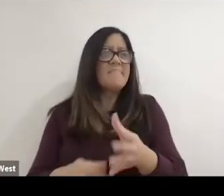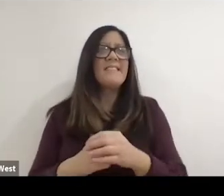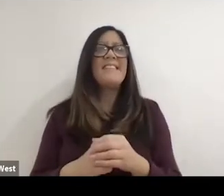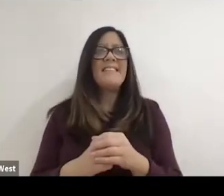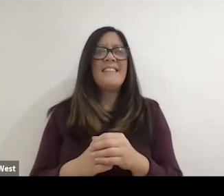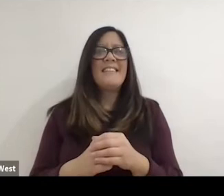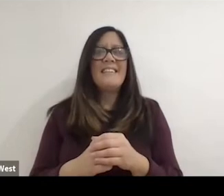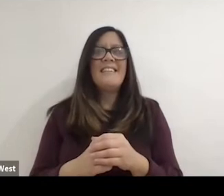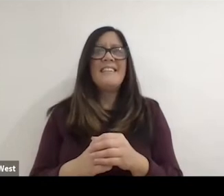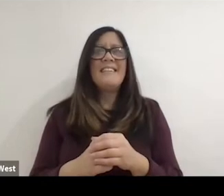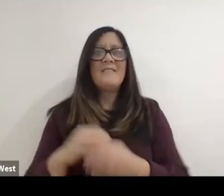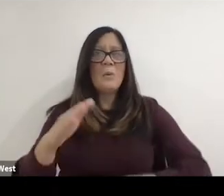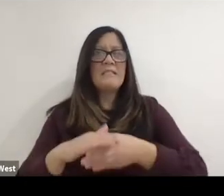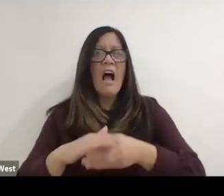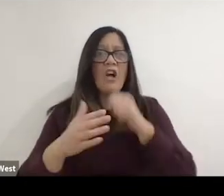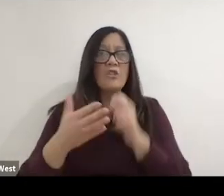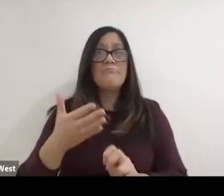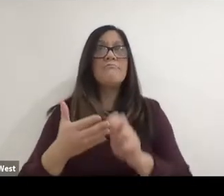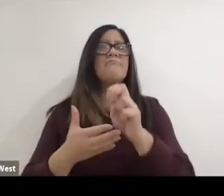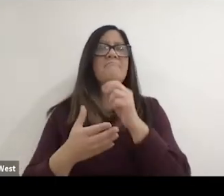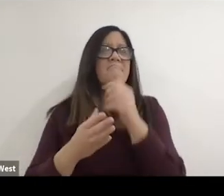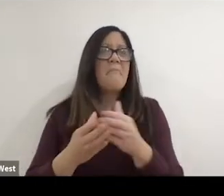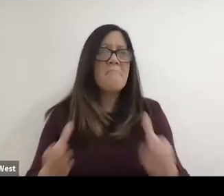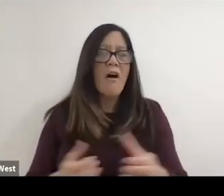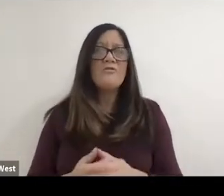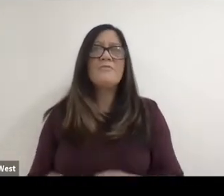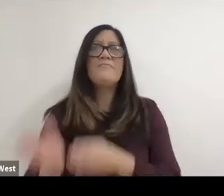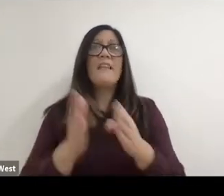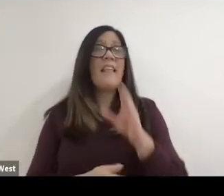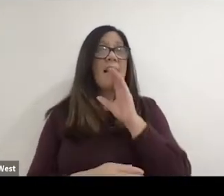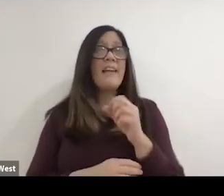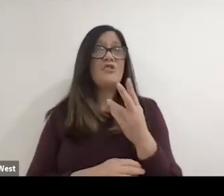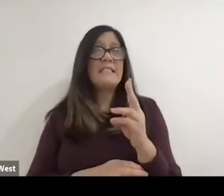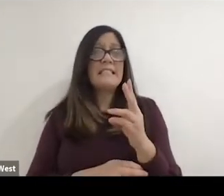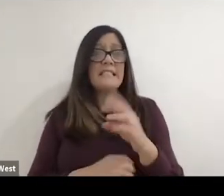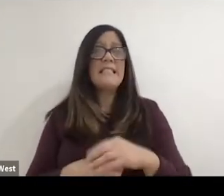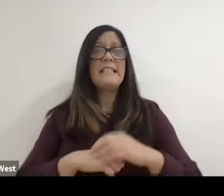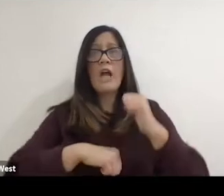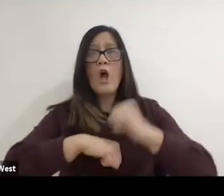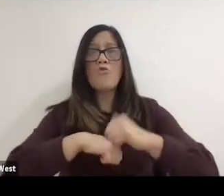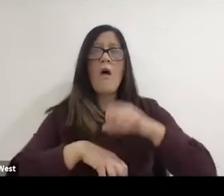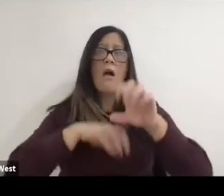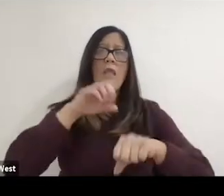so I didn't make it too far. Then I had this rock climbing accident in when I was 16.